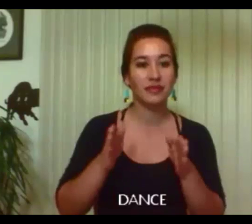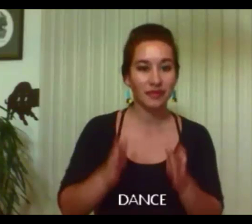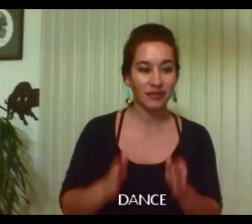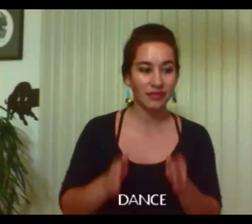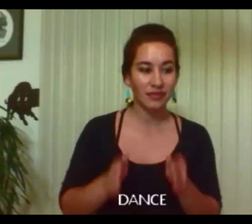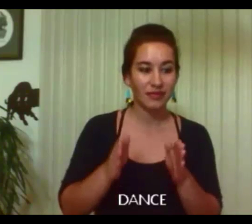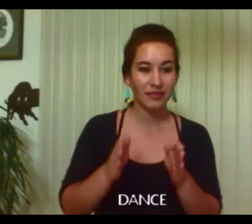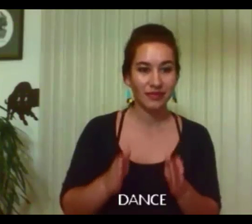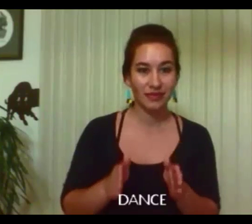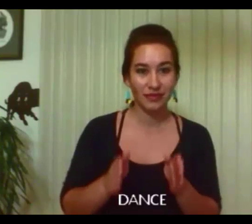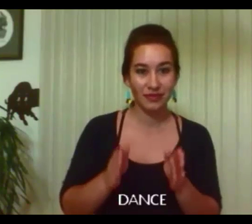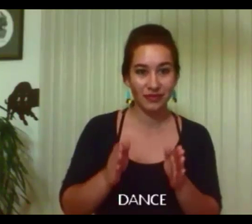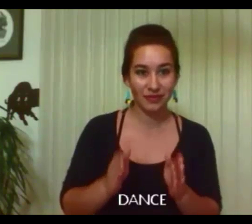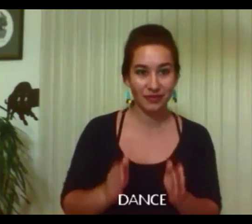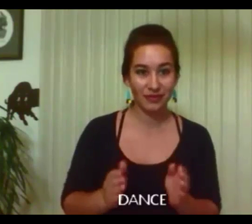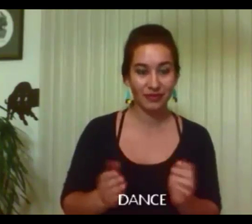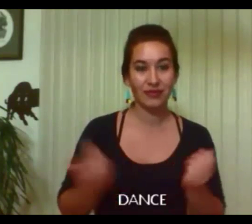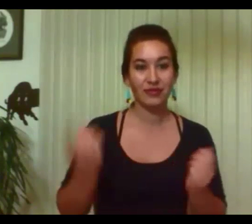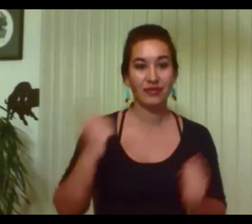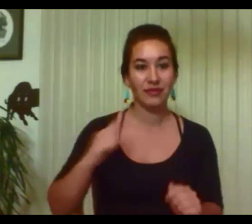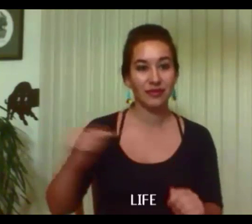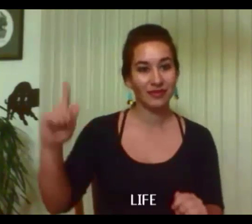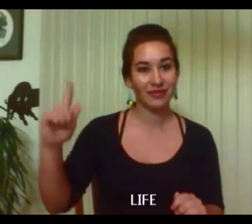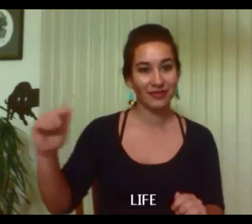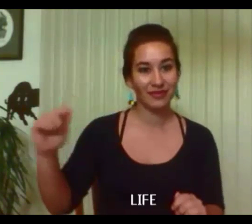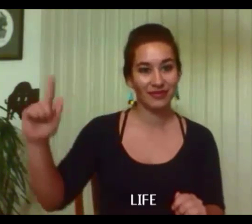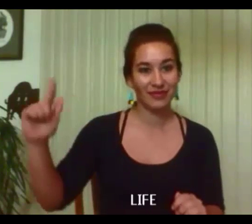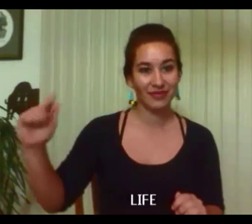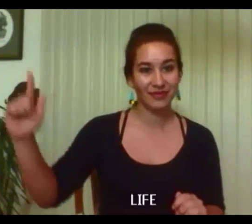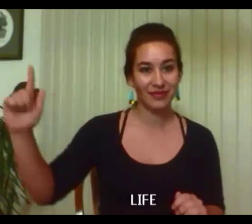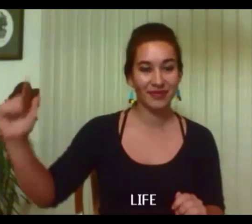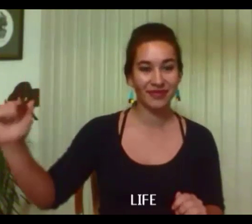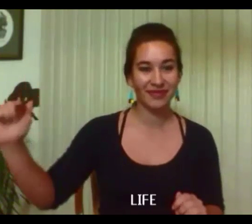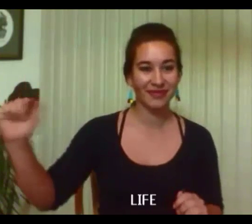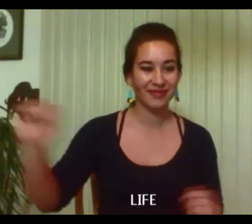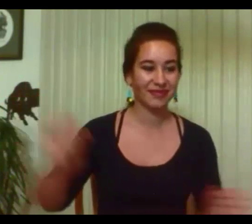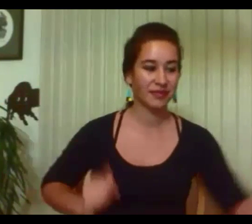to the Dance of Life